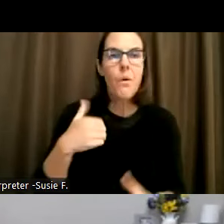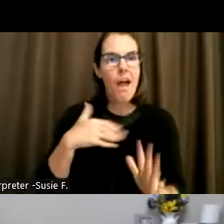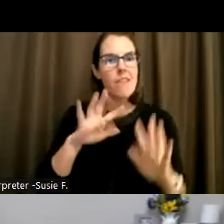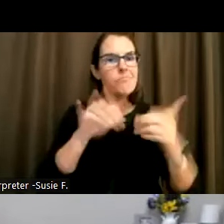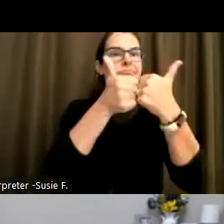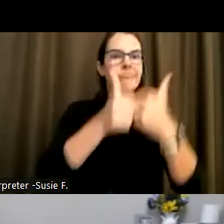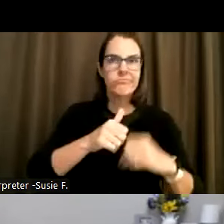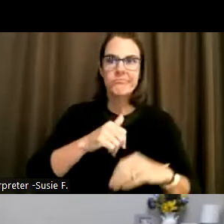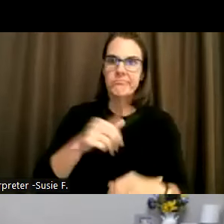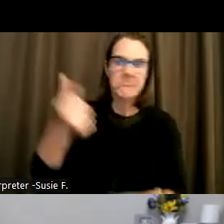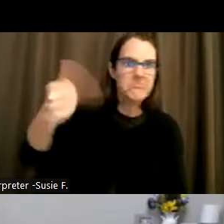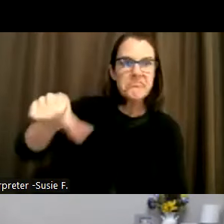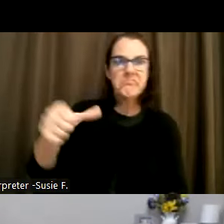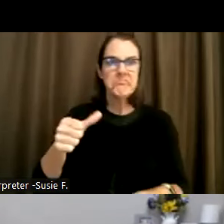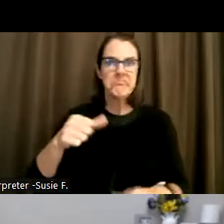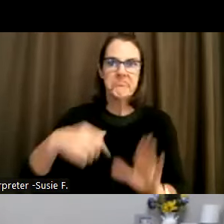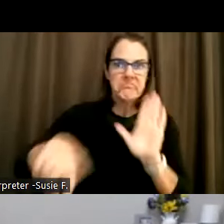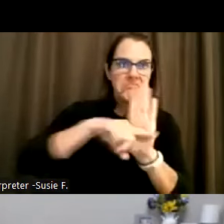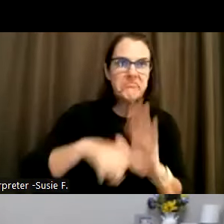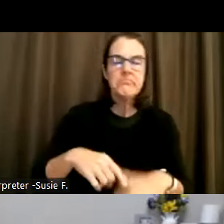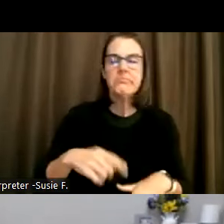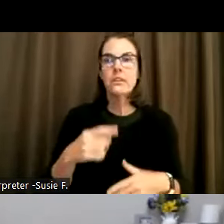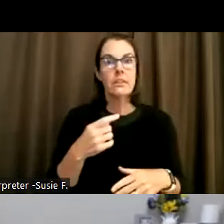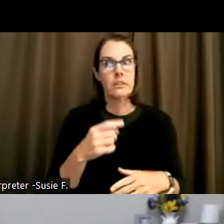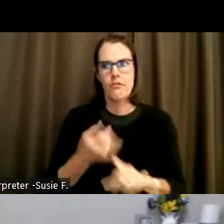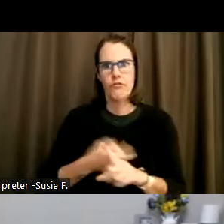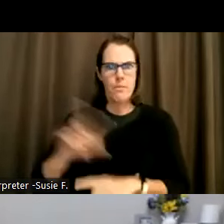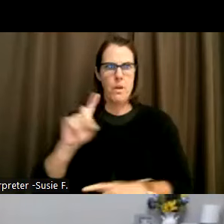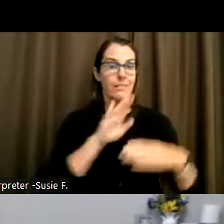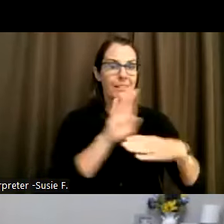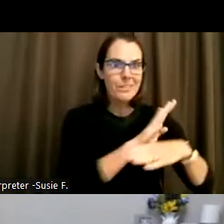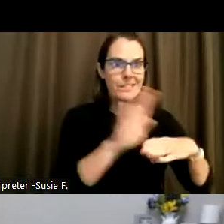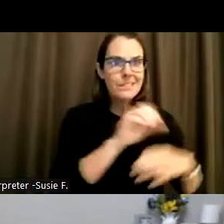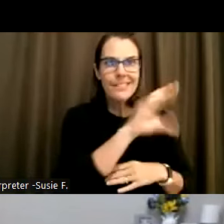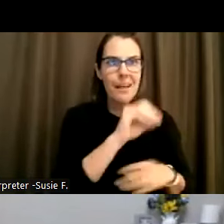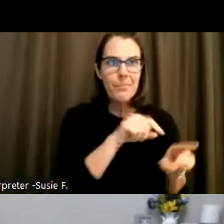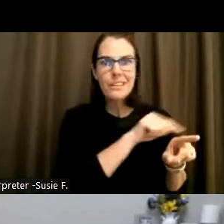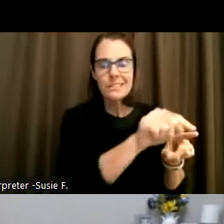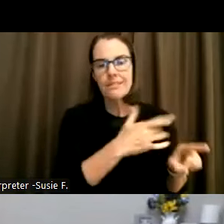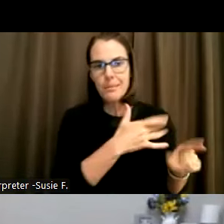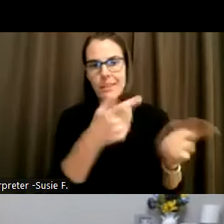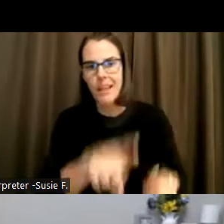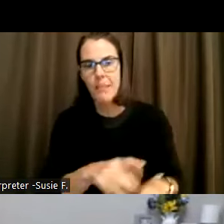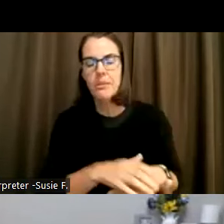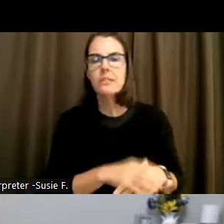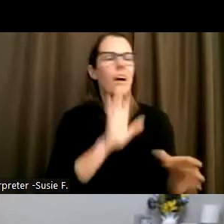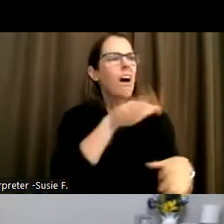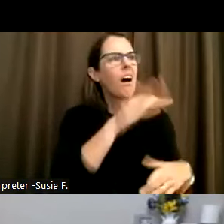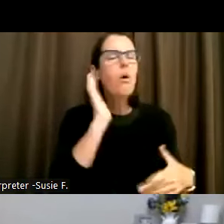There was opposition from business. As it typically happens with things like this, it'll add cost. It'll do this or that.